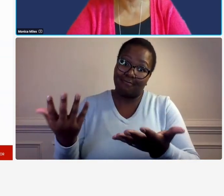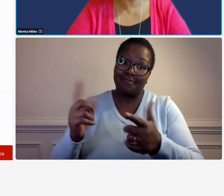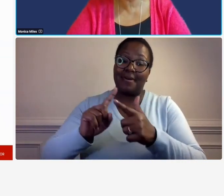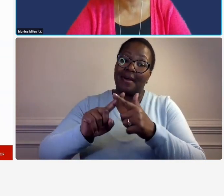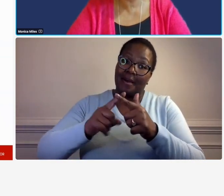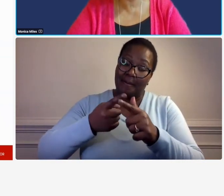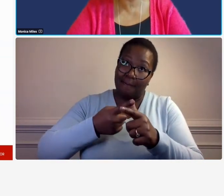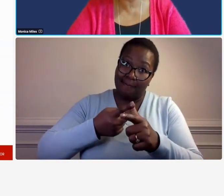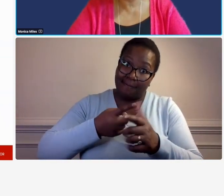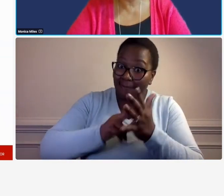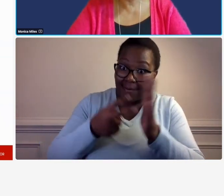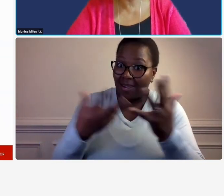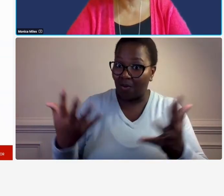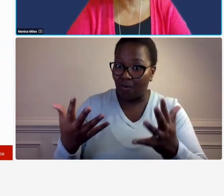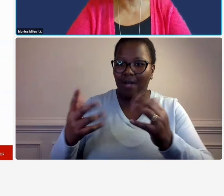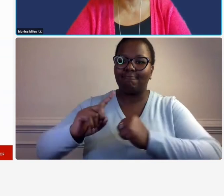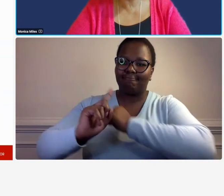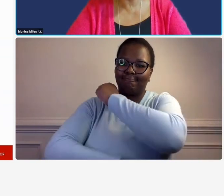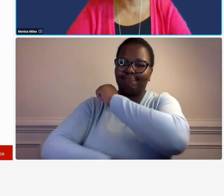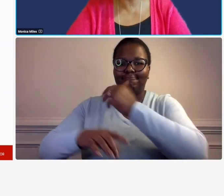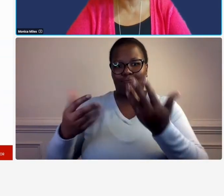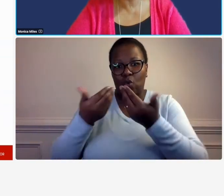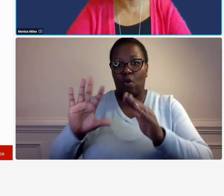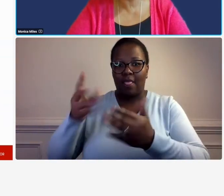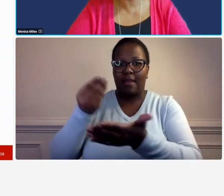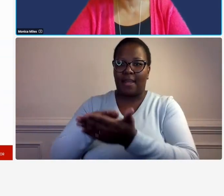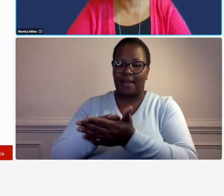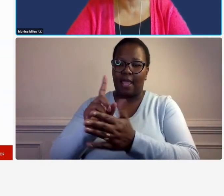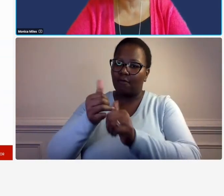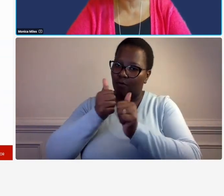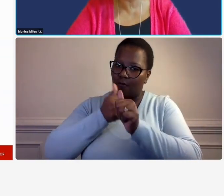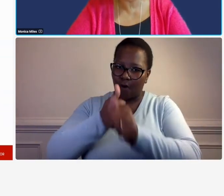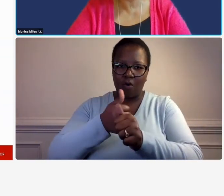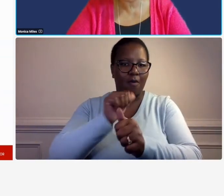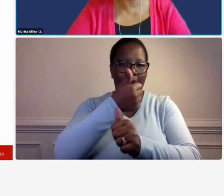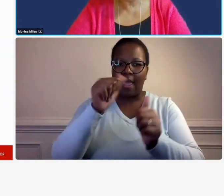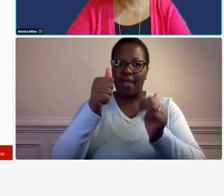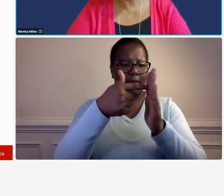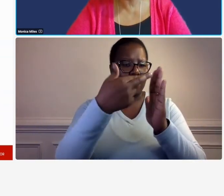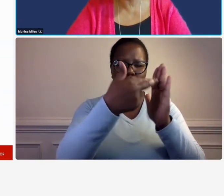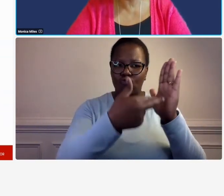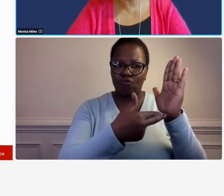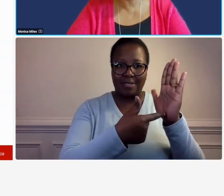is mandatory um that you comply with whatever the terms are in your contract because things that you